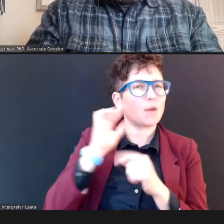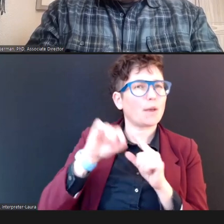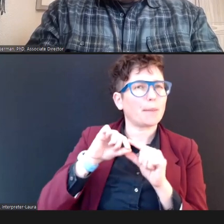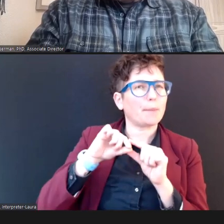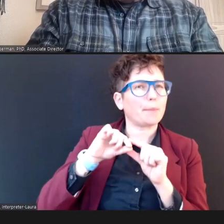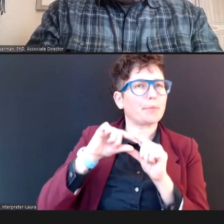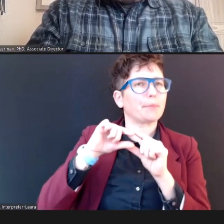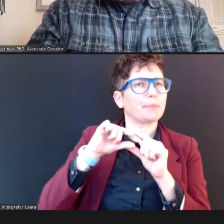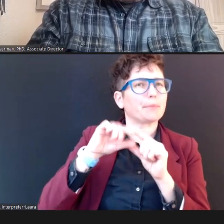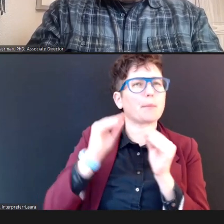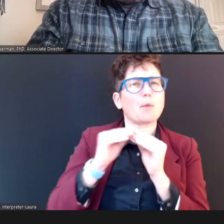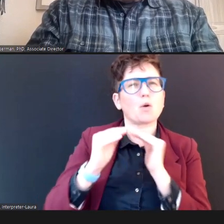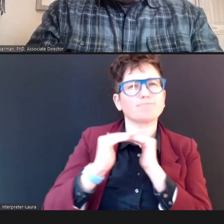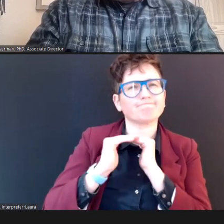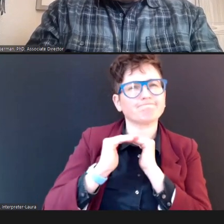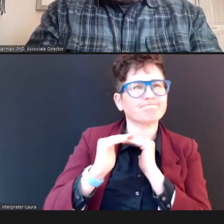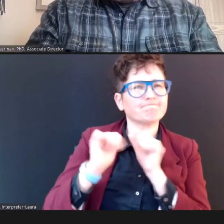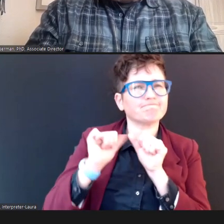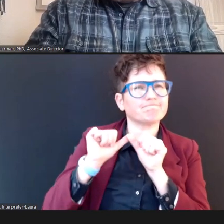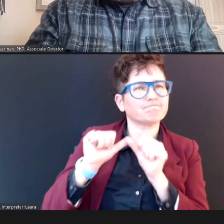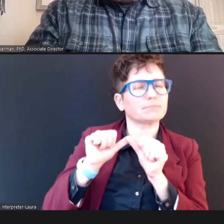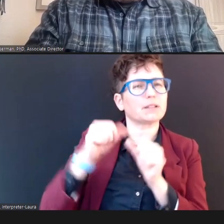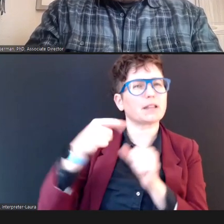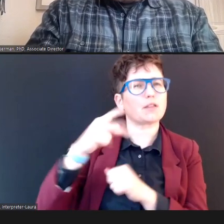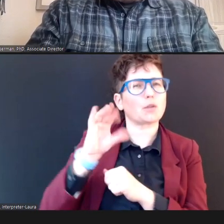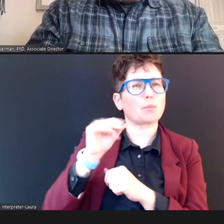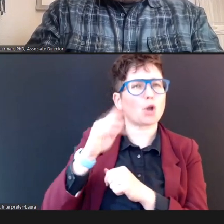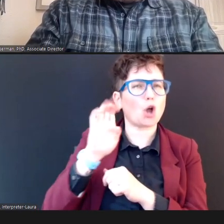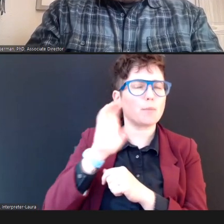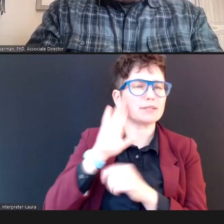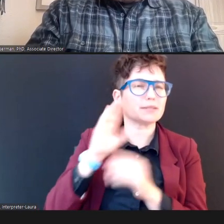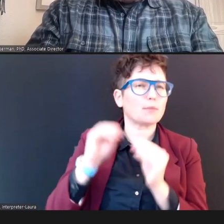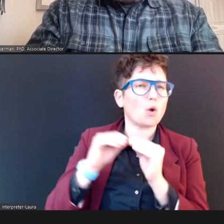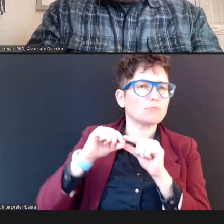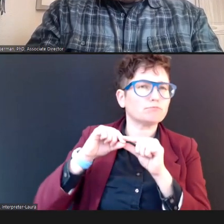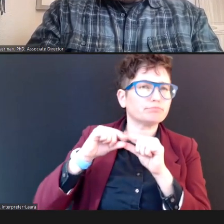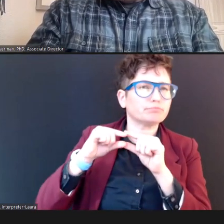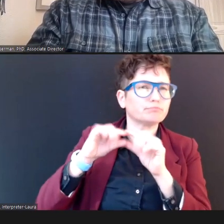fits -- more snuggly and tightly, it's more resistant to movement,